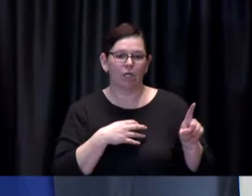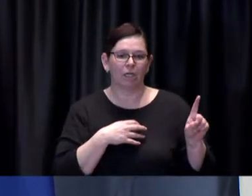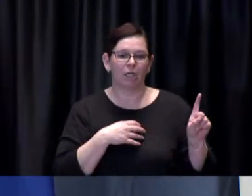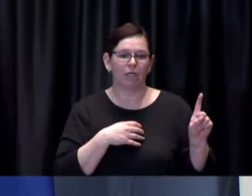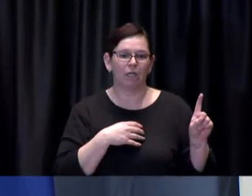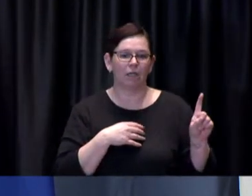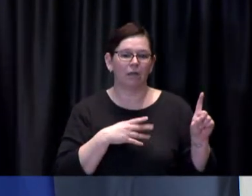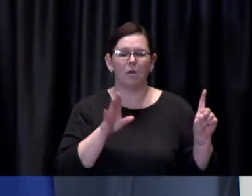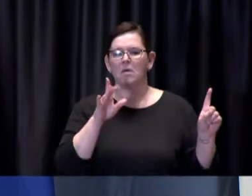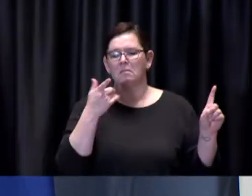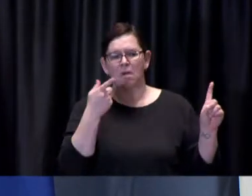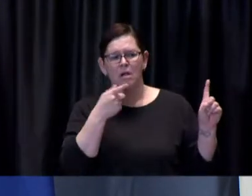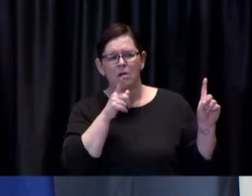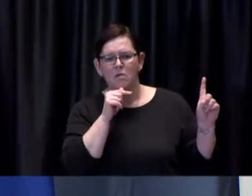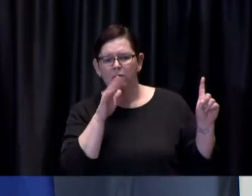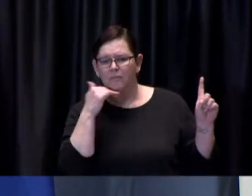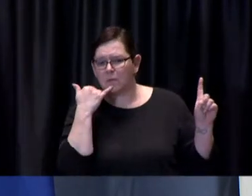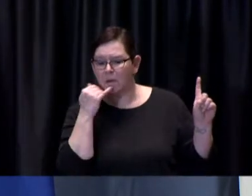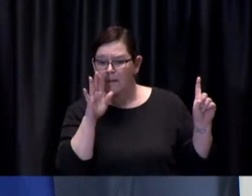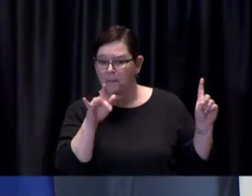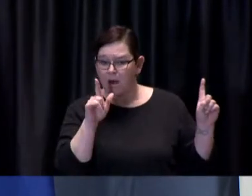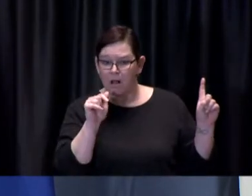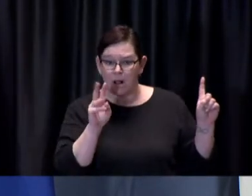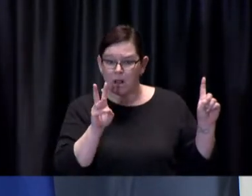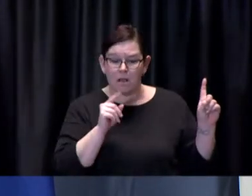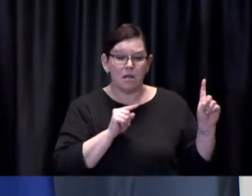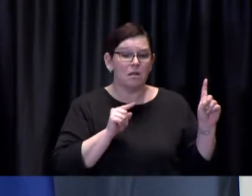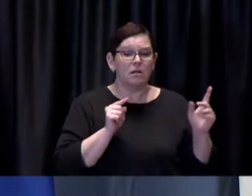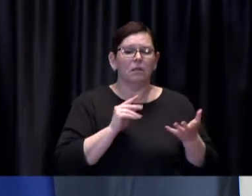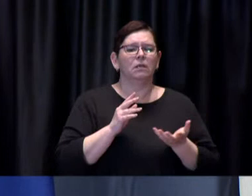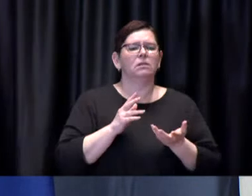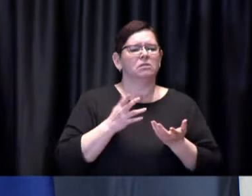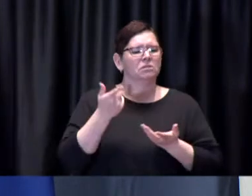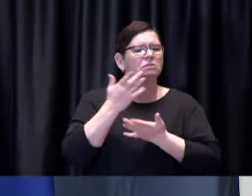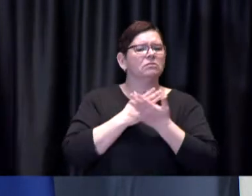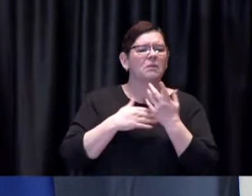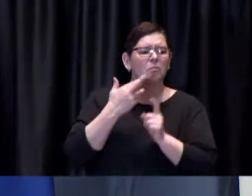We've been hearing from some restaurant owners and workers um who have said that it seems